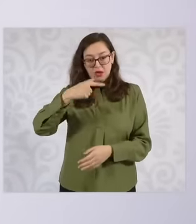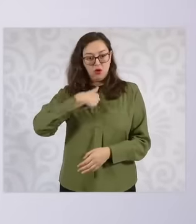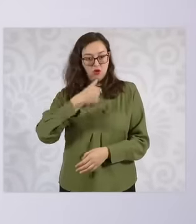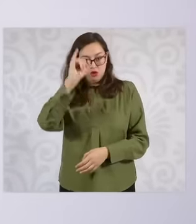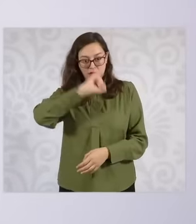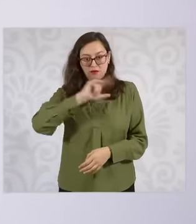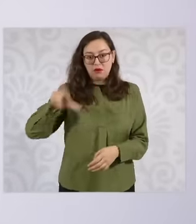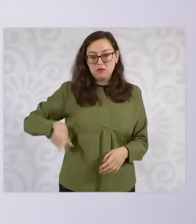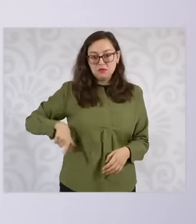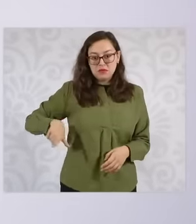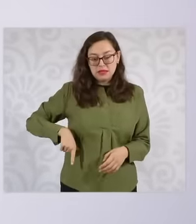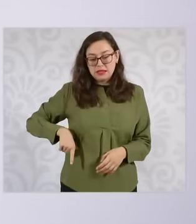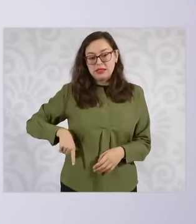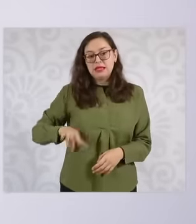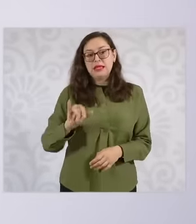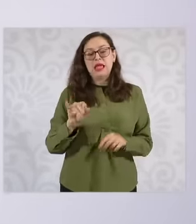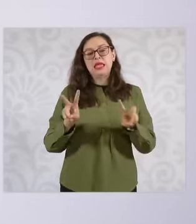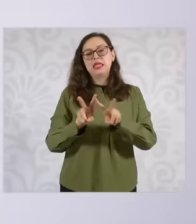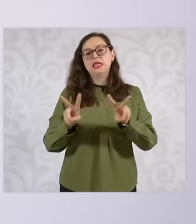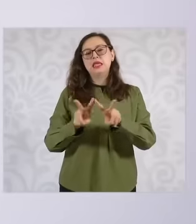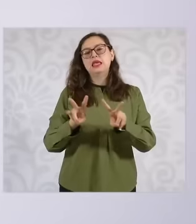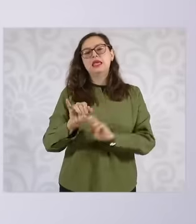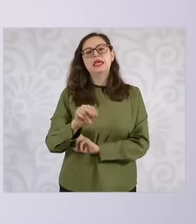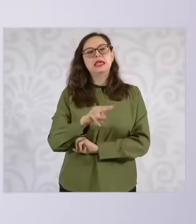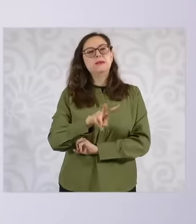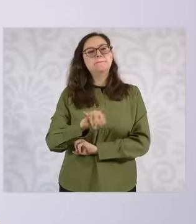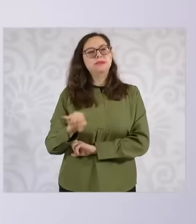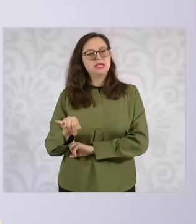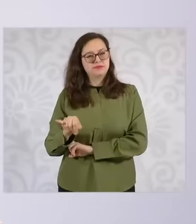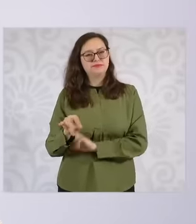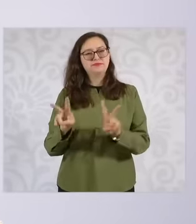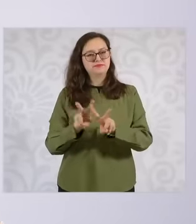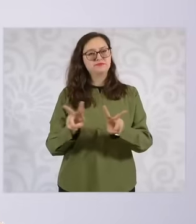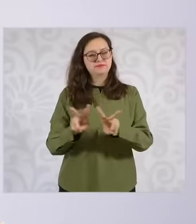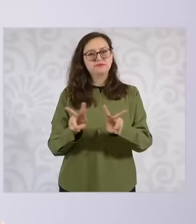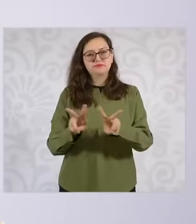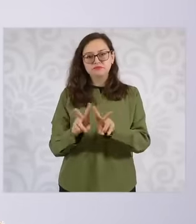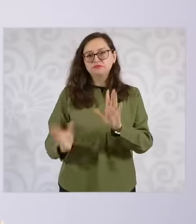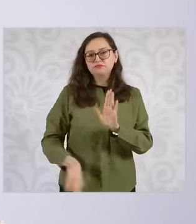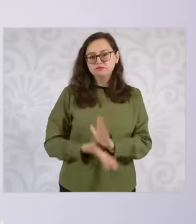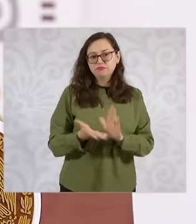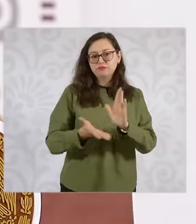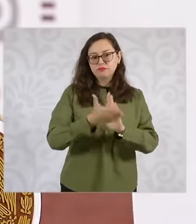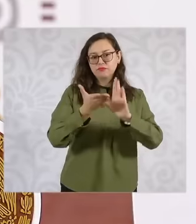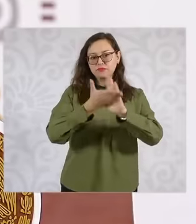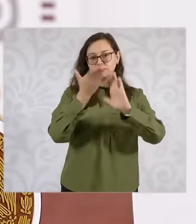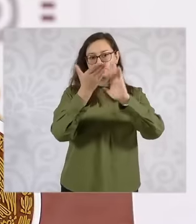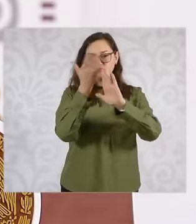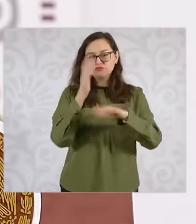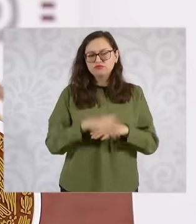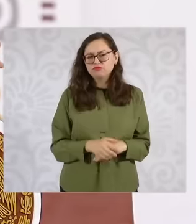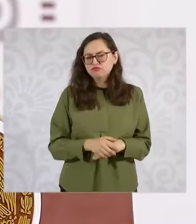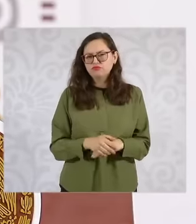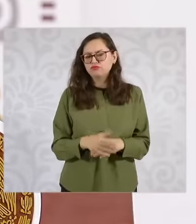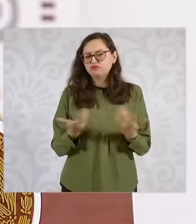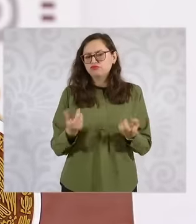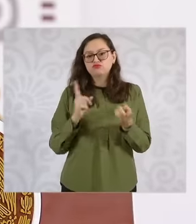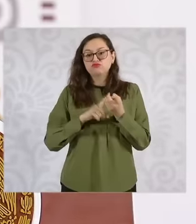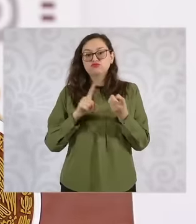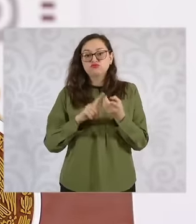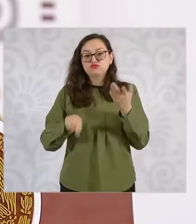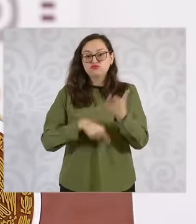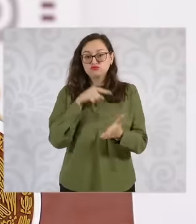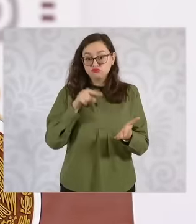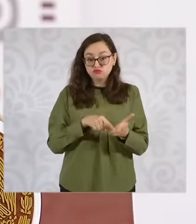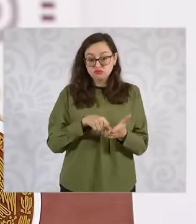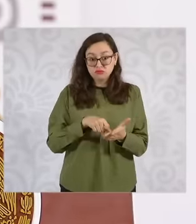the institute of housing, one of them is in atlampa, atlampa is an area close to the center